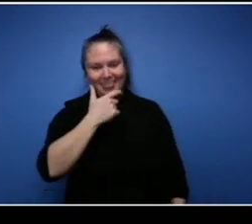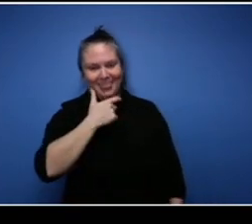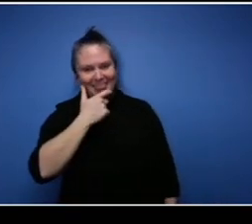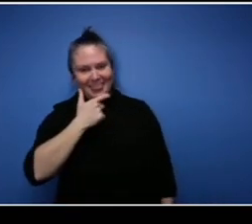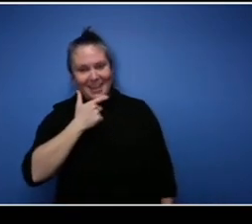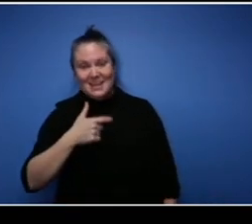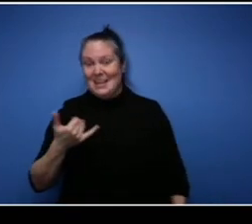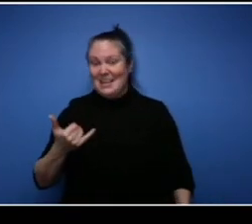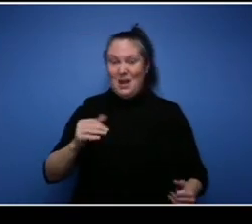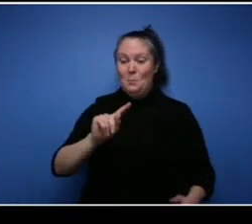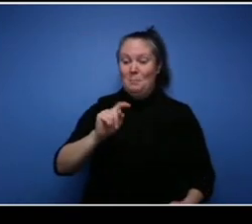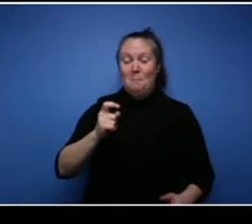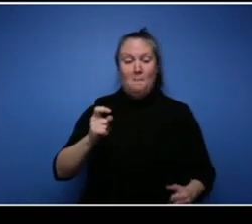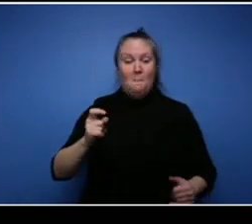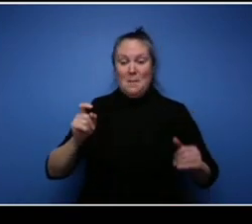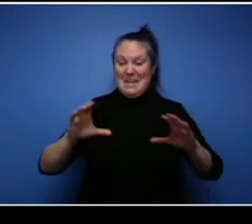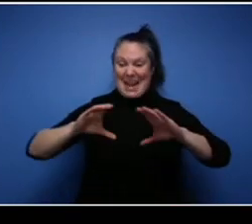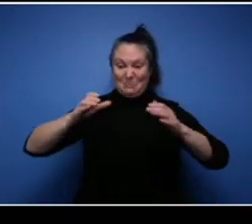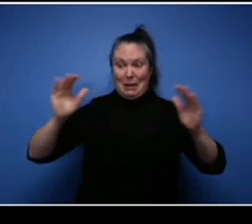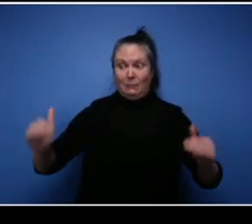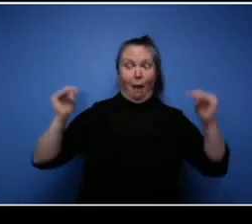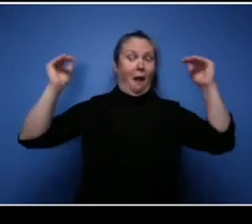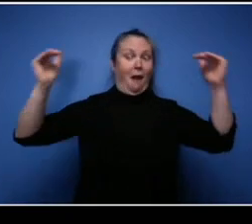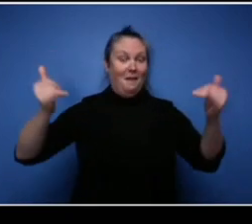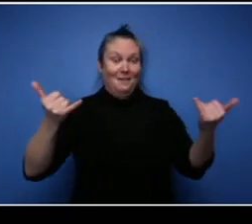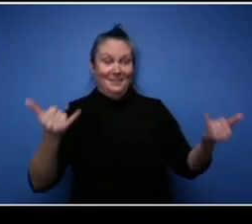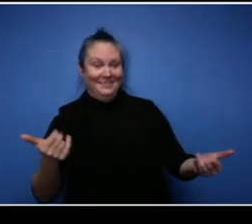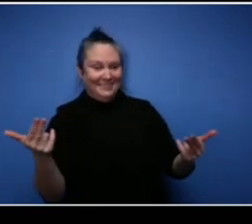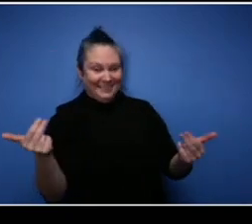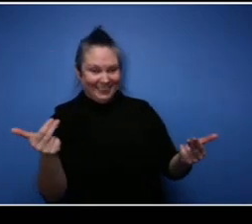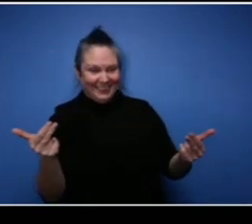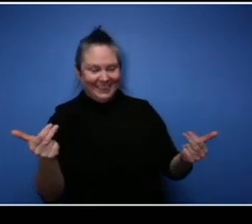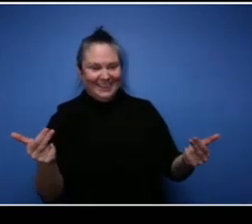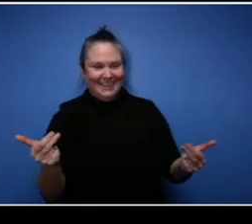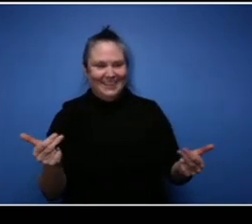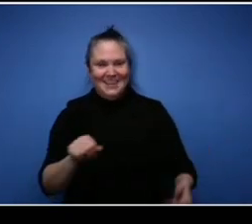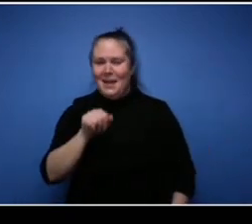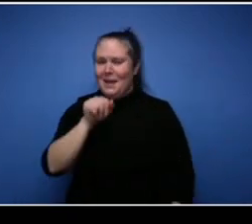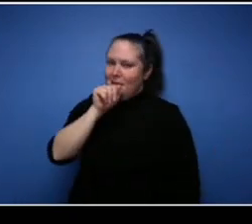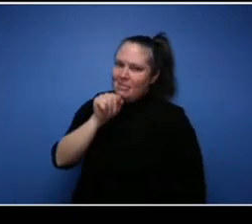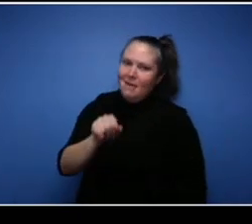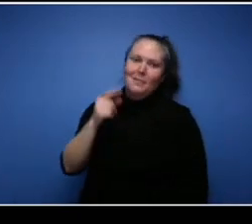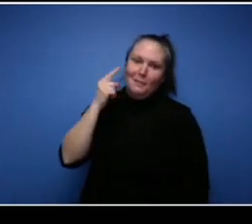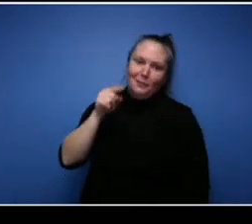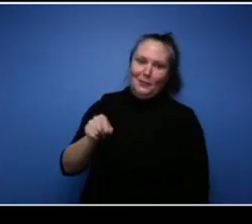in different tax bracket now, brother. I love that for you. I love that for you. Nathan